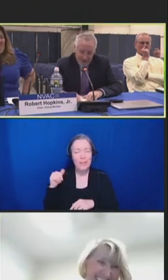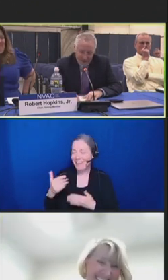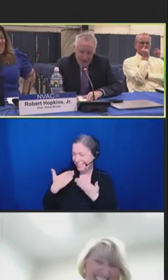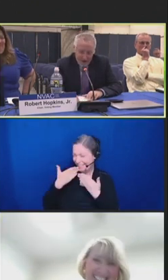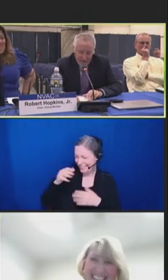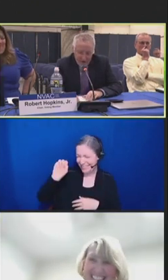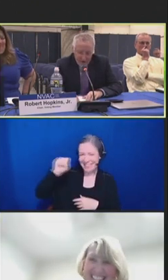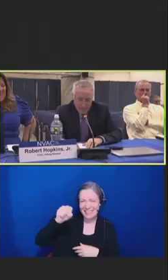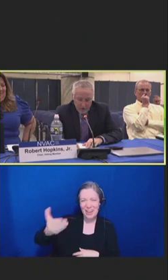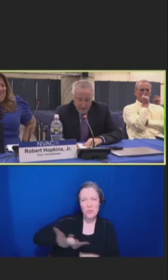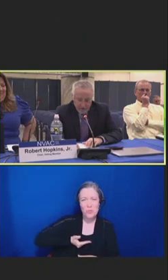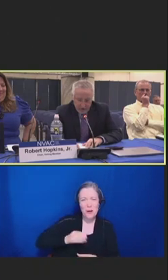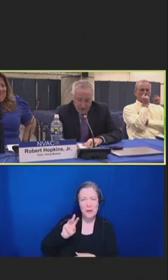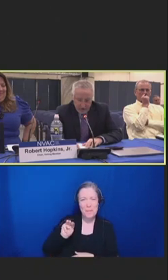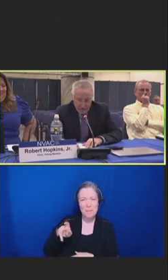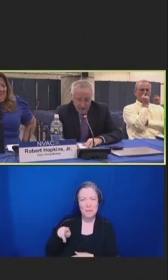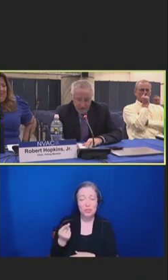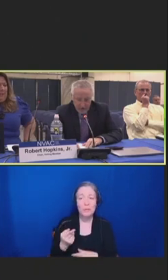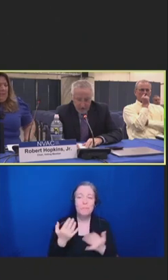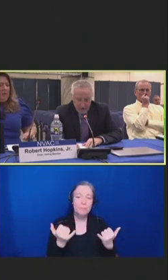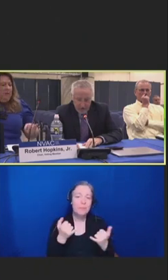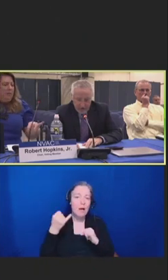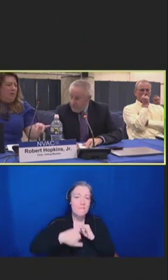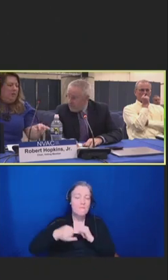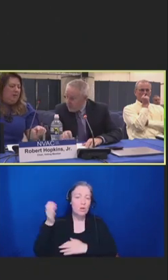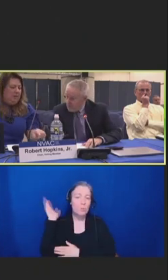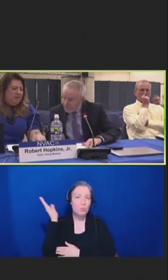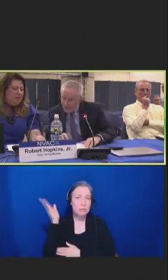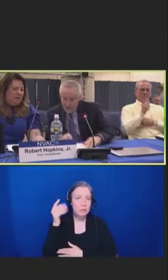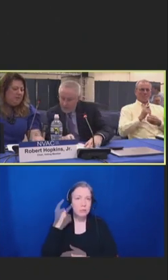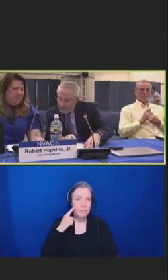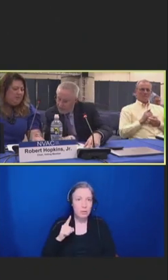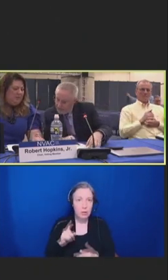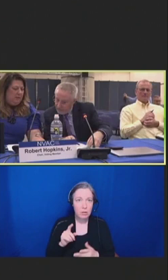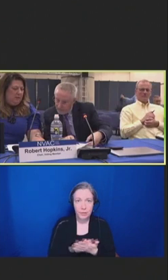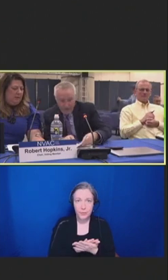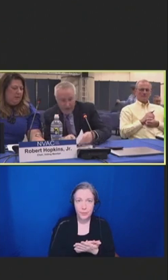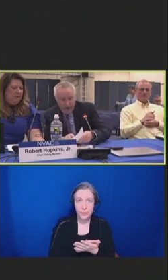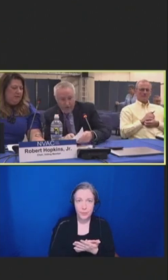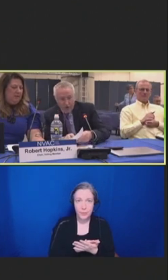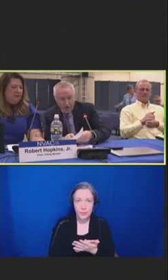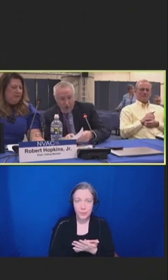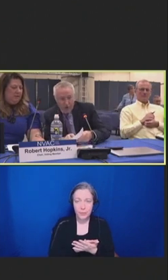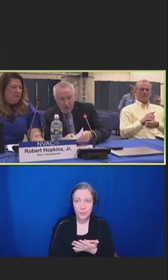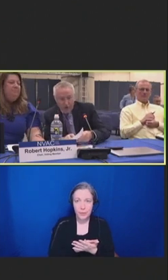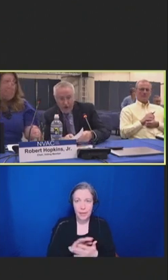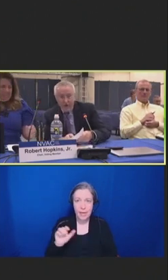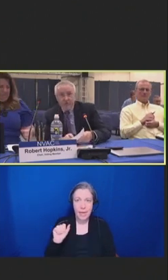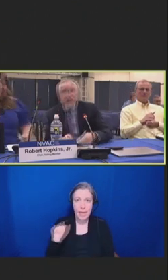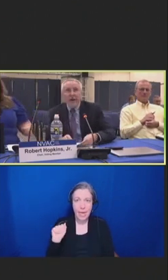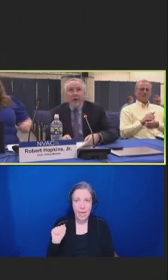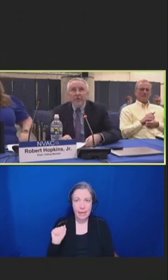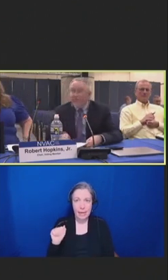Robert Hopkins, Jr.: And our final presentation is from AHRQ, Sheena Harris.